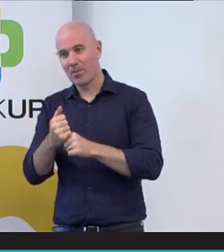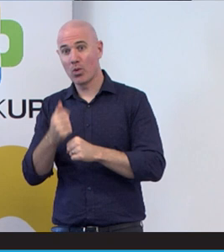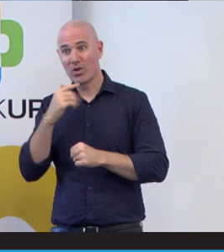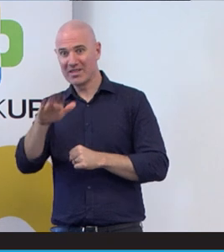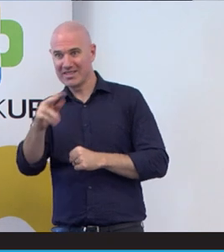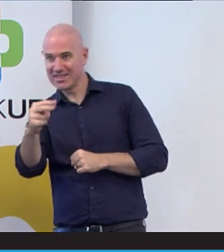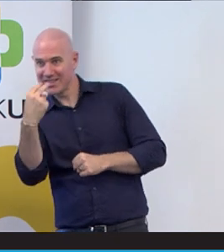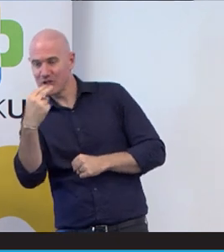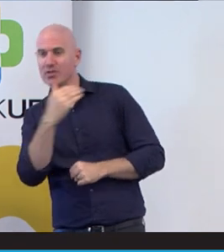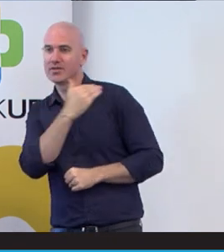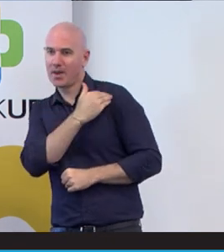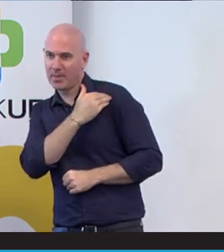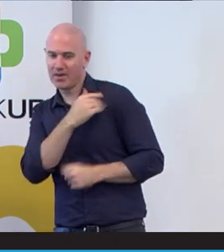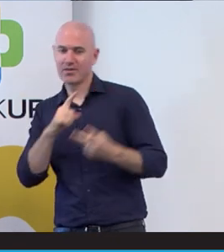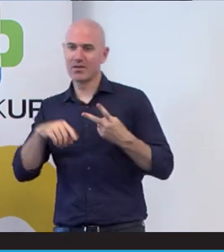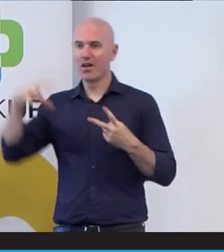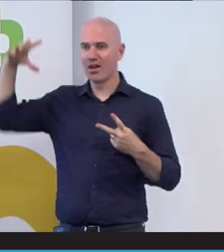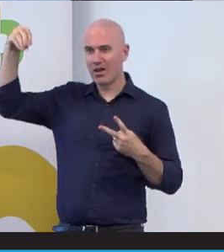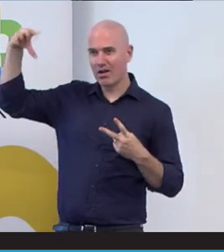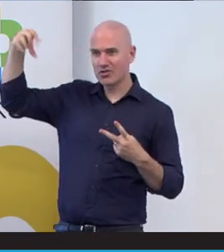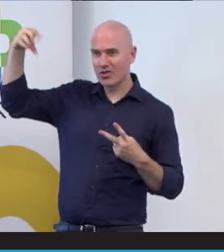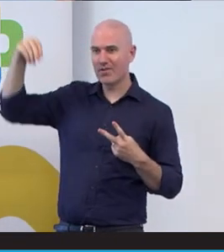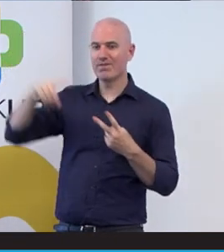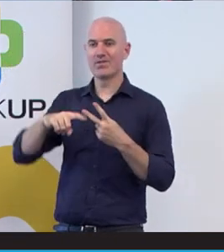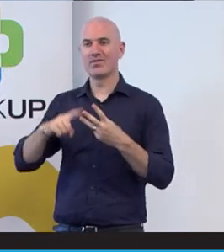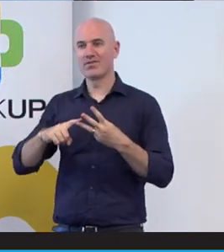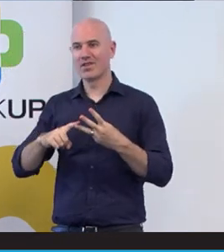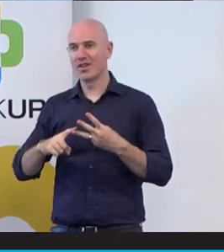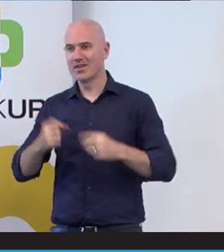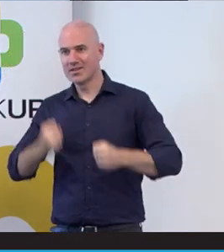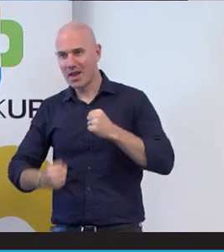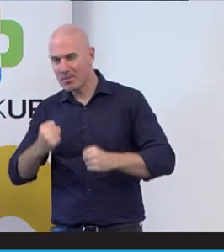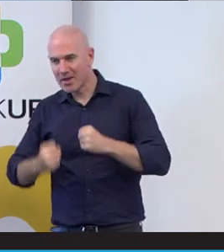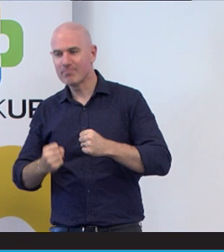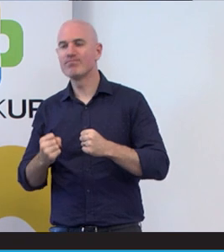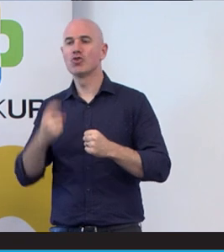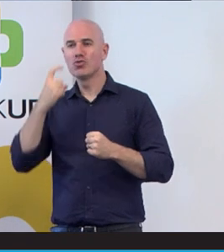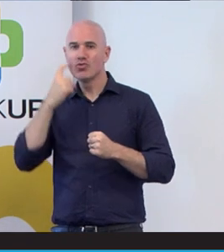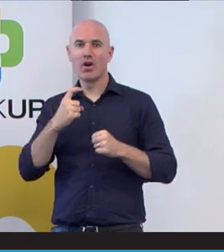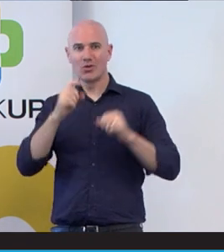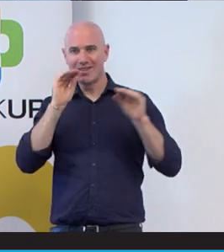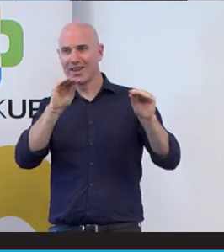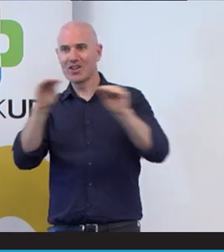flashing the lights on and off sending and that,just trying educate people more